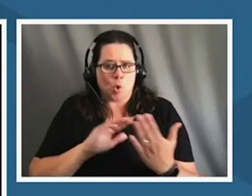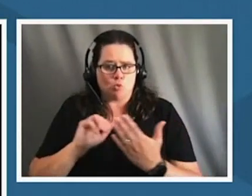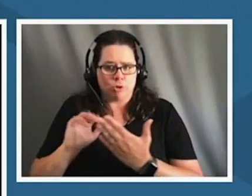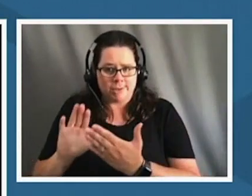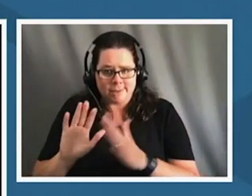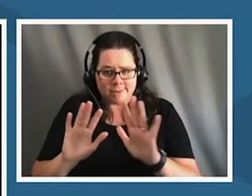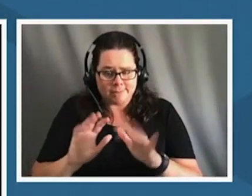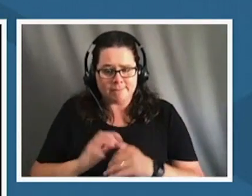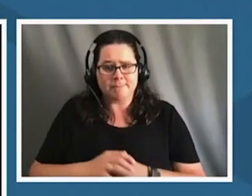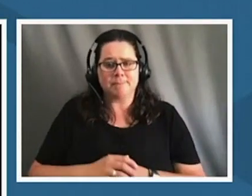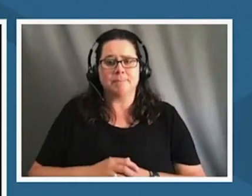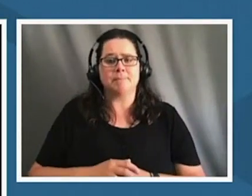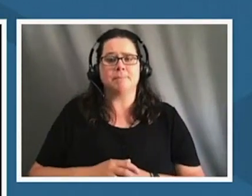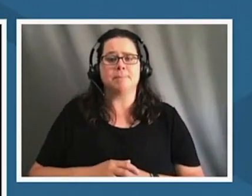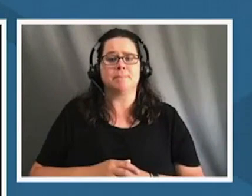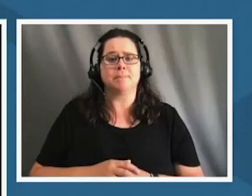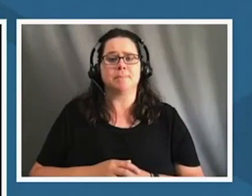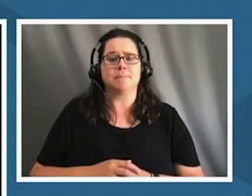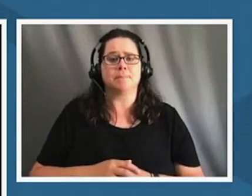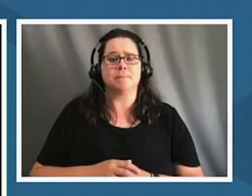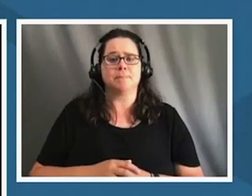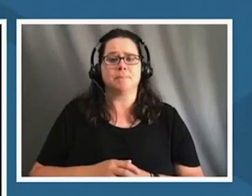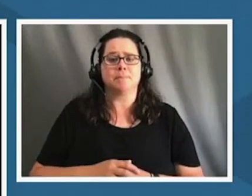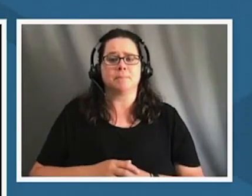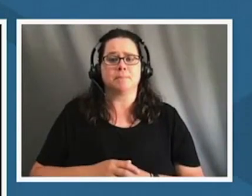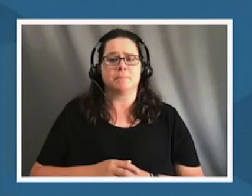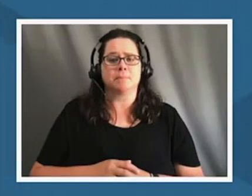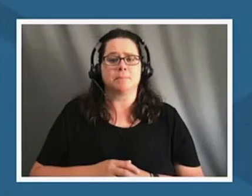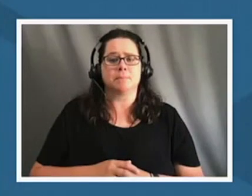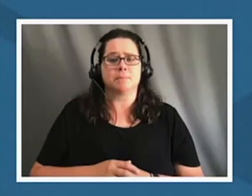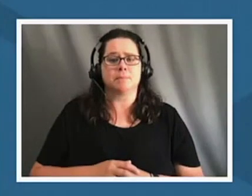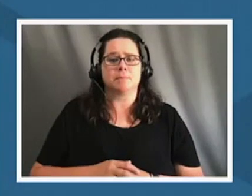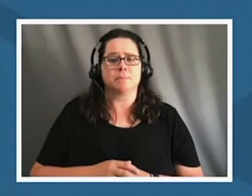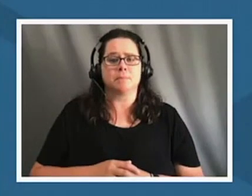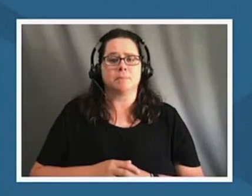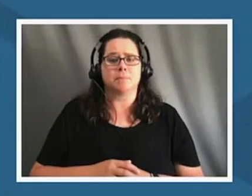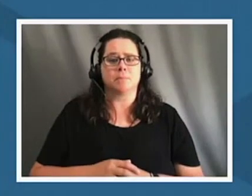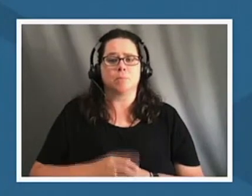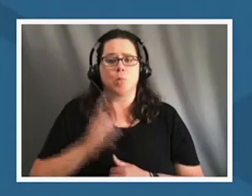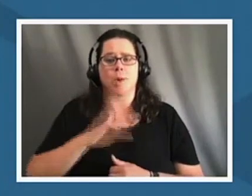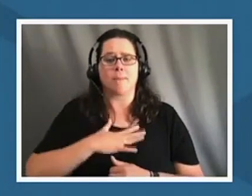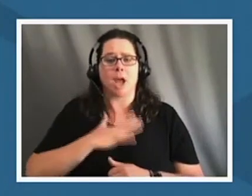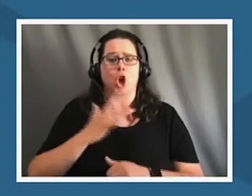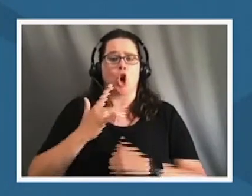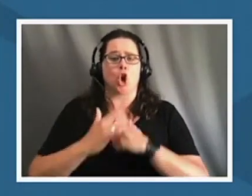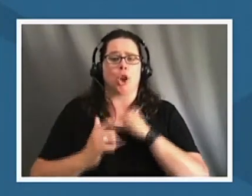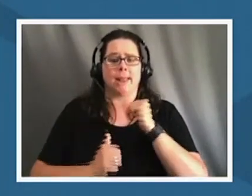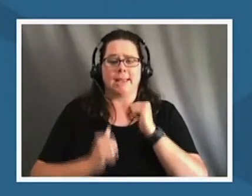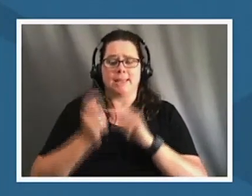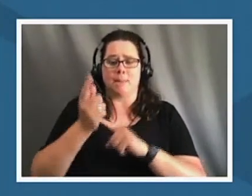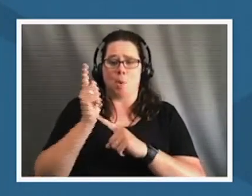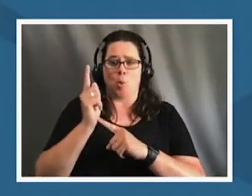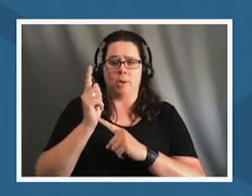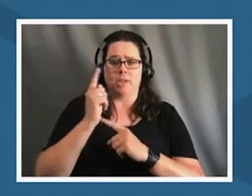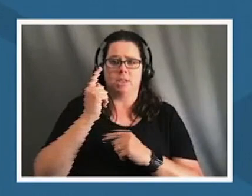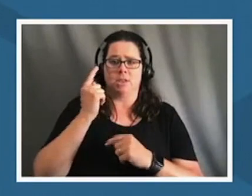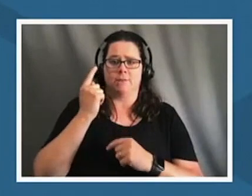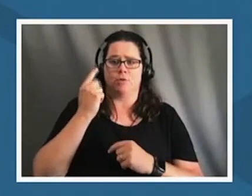um i think one of my my earliest moments of i think realizing the spiritual